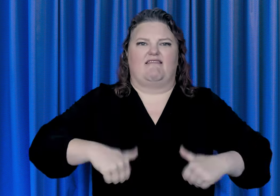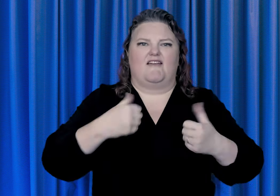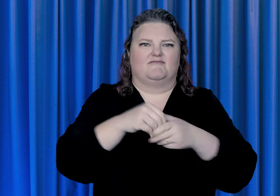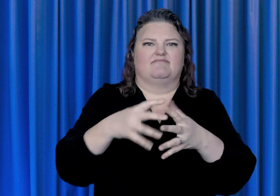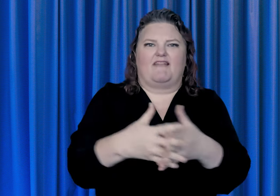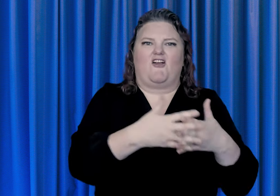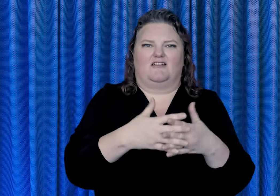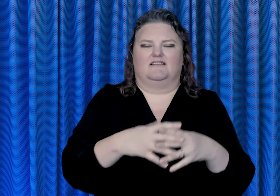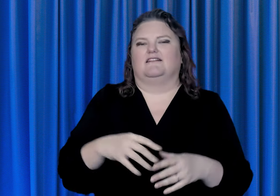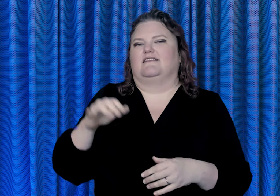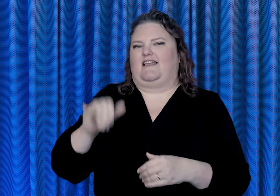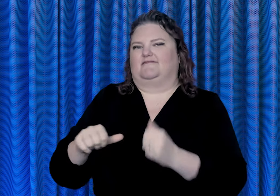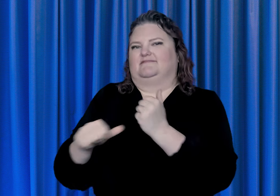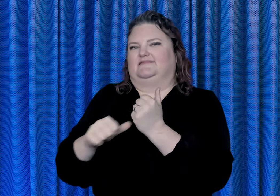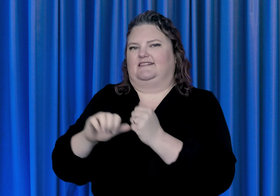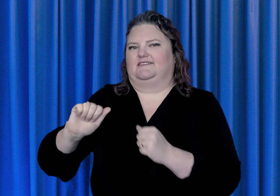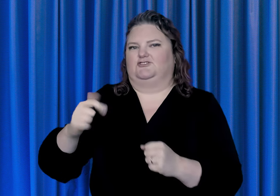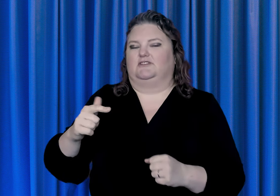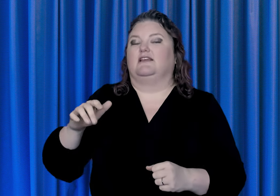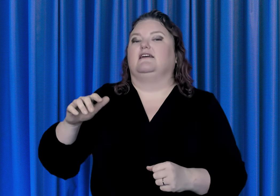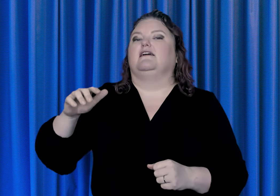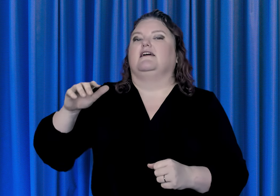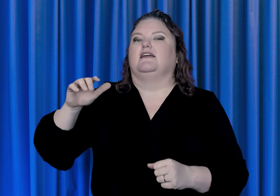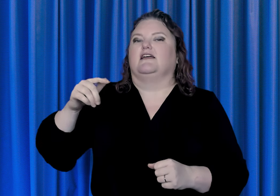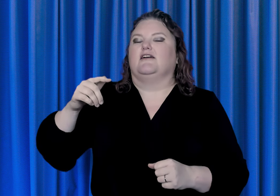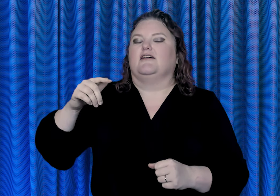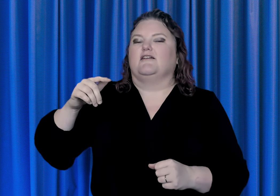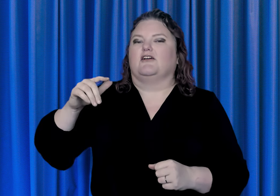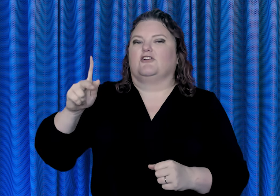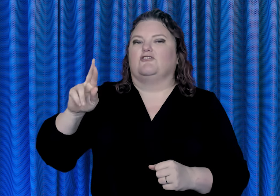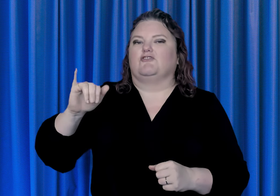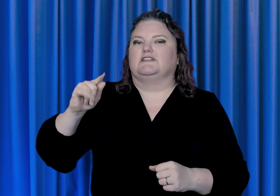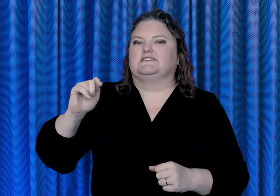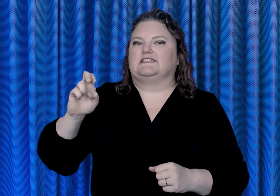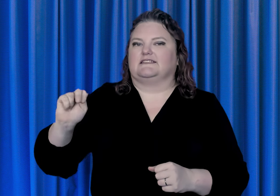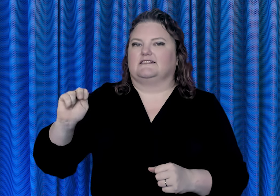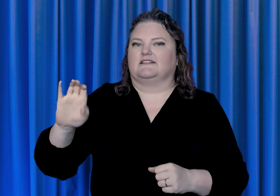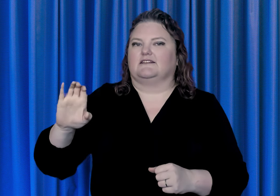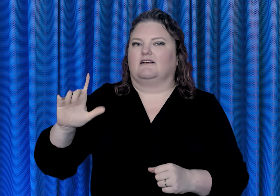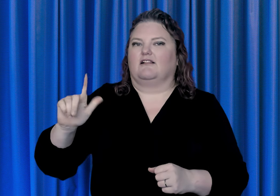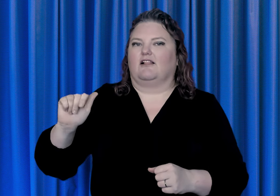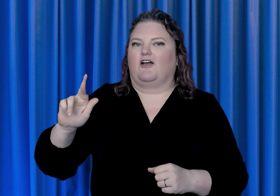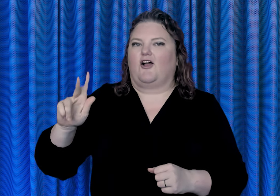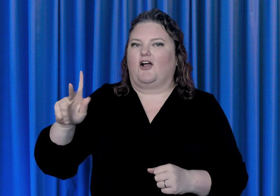Assistant Attorney General Kristen Clarke of the Civil Rights Division. “The rule will help